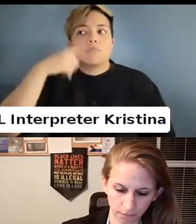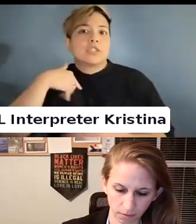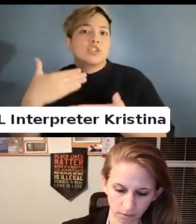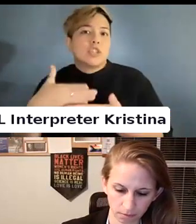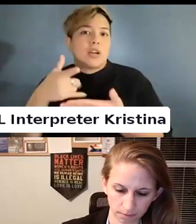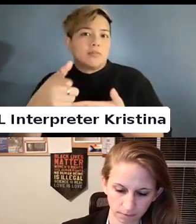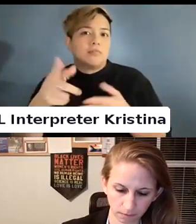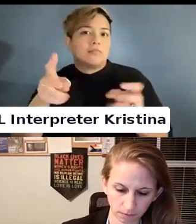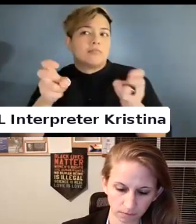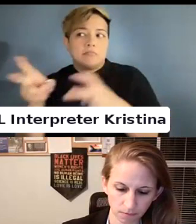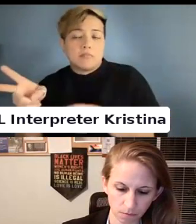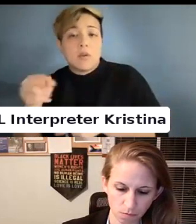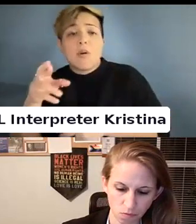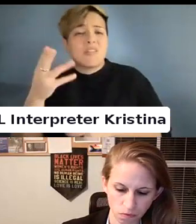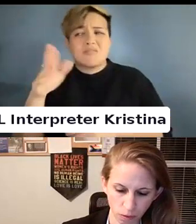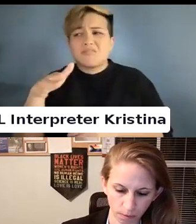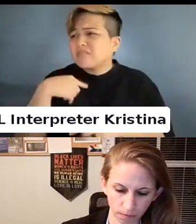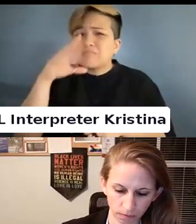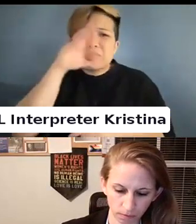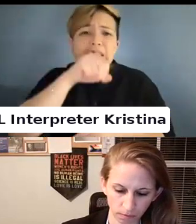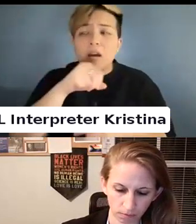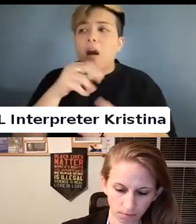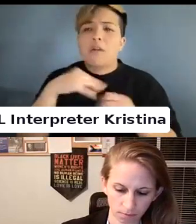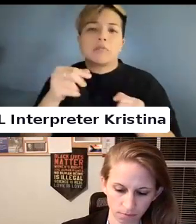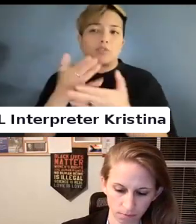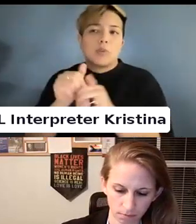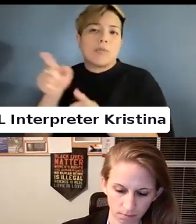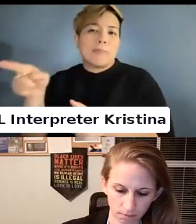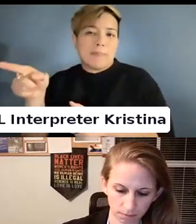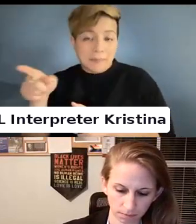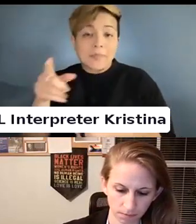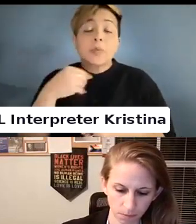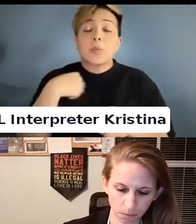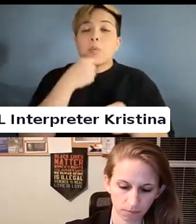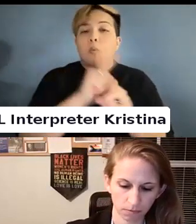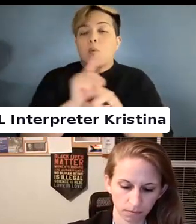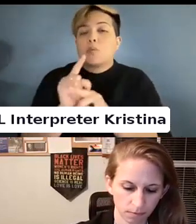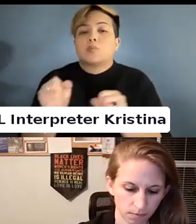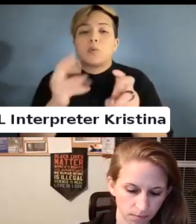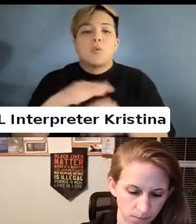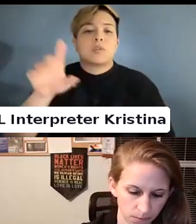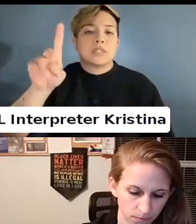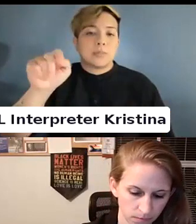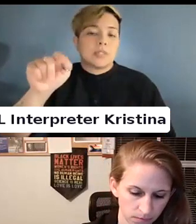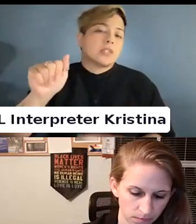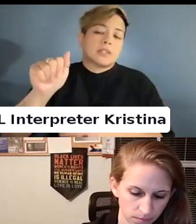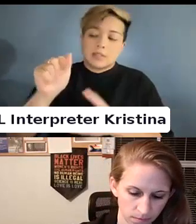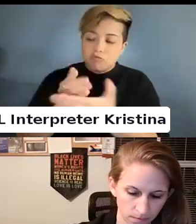Provided to someone who made an attempt.